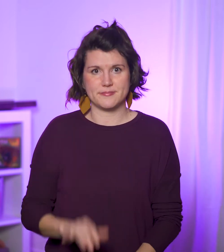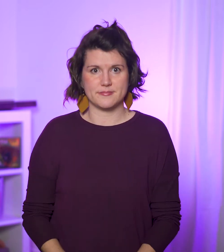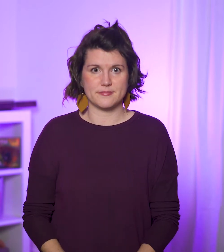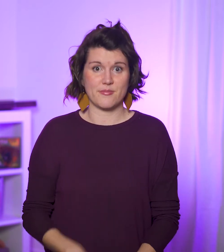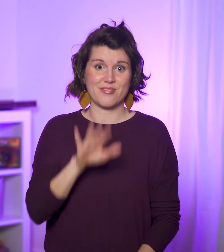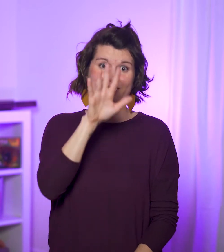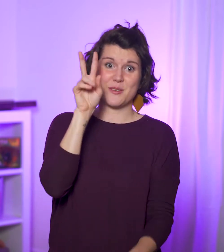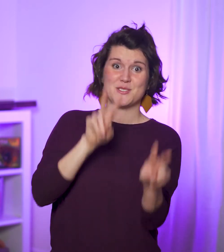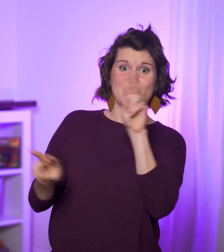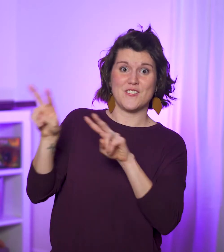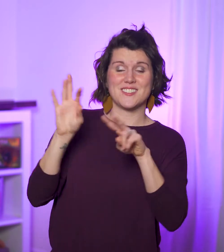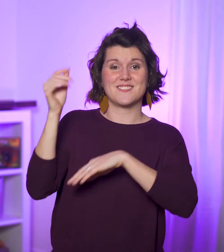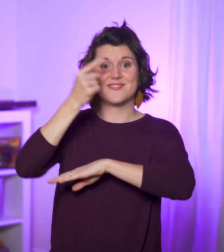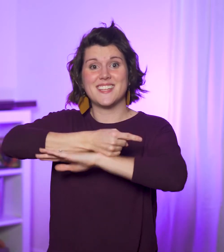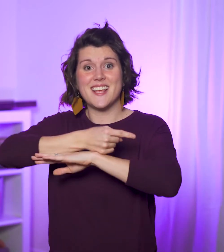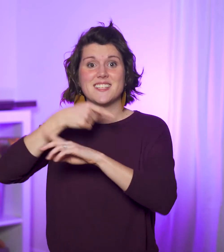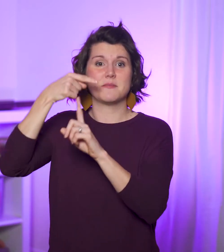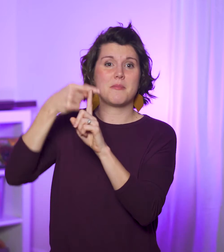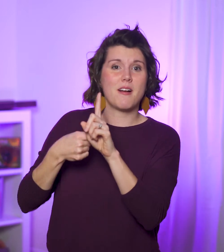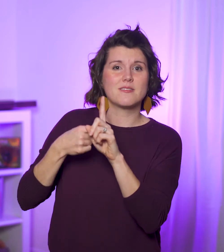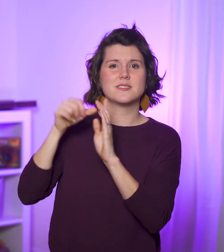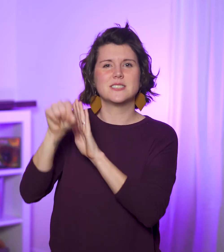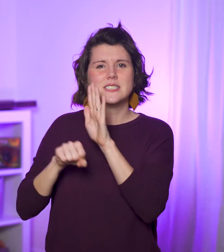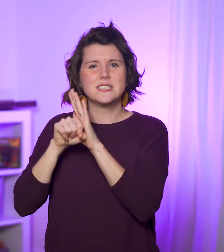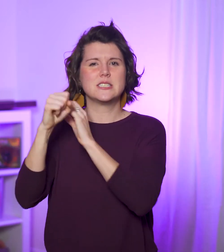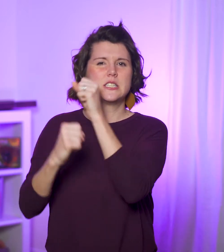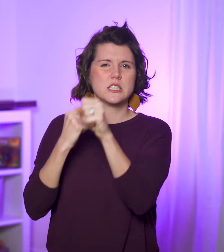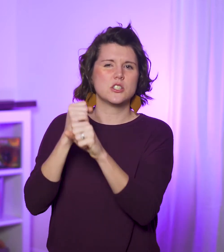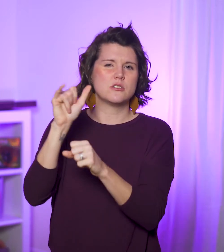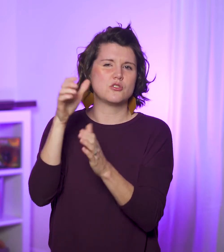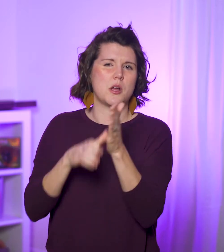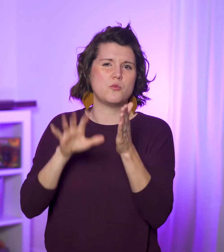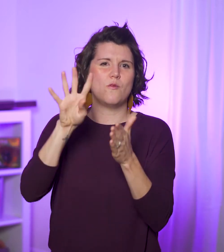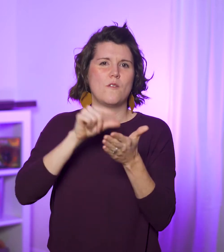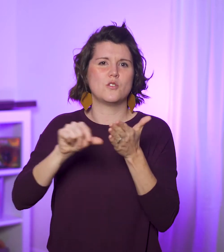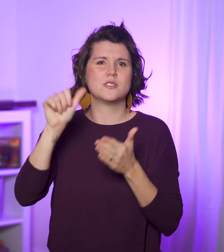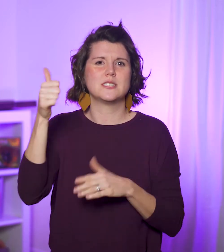Their observance of days, months, seasons, and years (4:10)